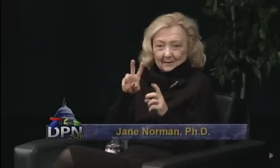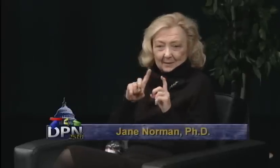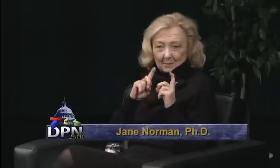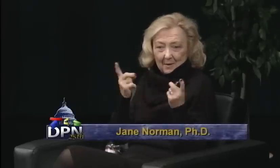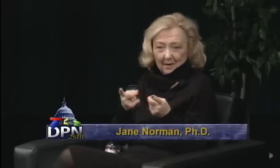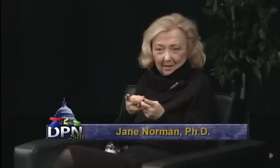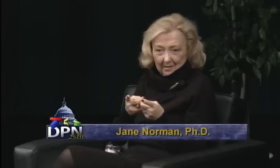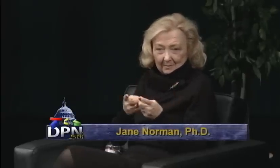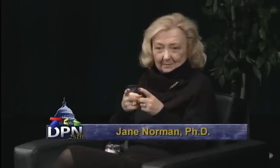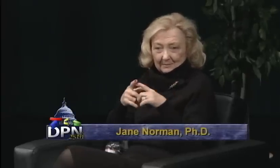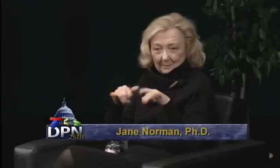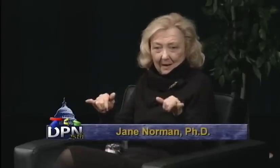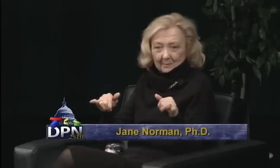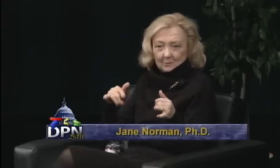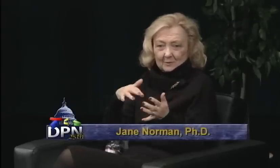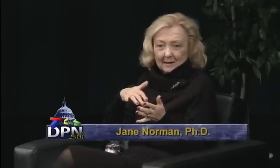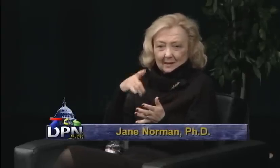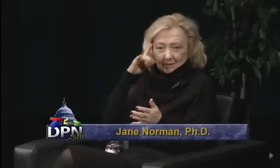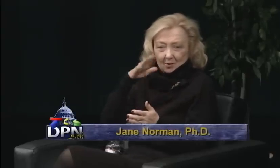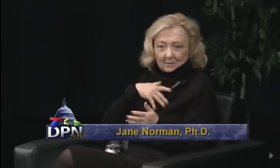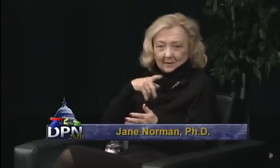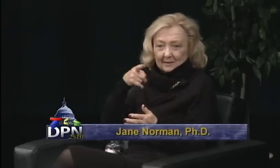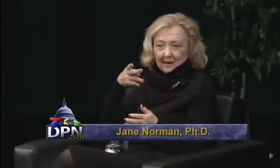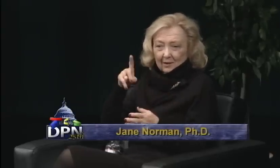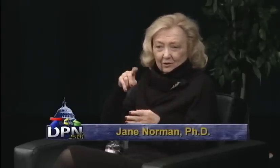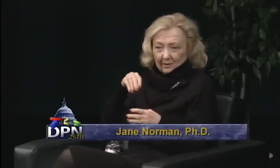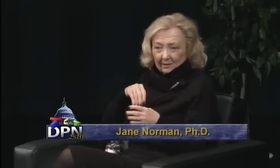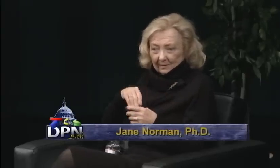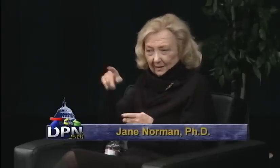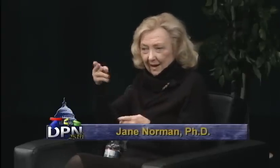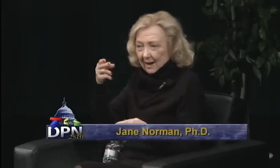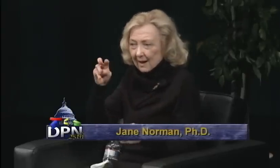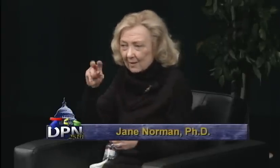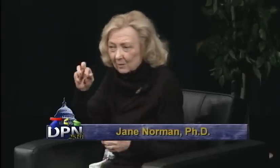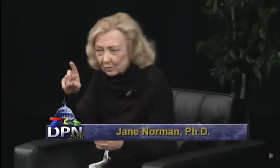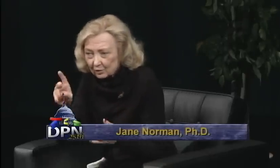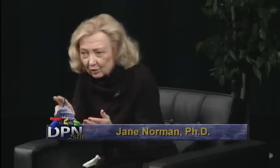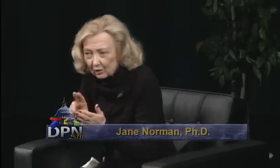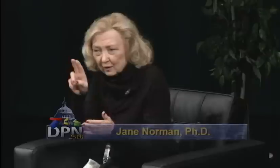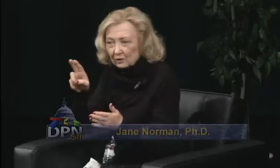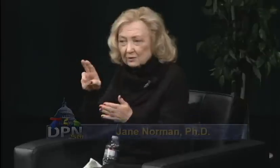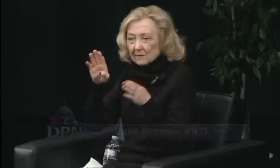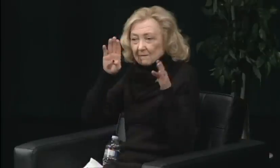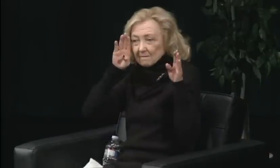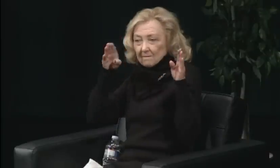from California, and I had worked a lot with media and PR and all that kind of stuff, so I was drafted